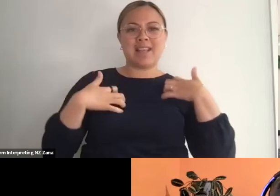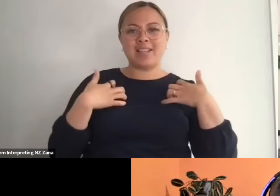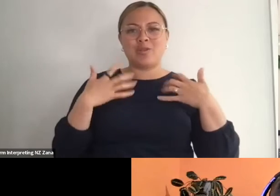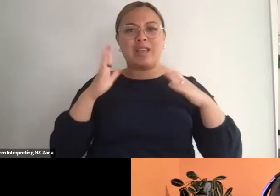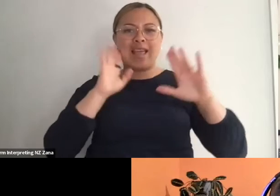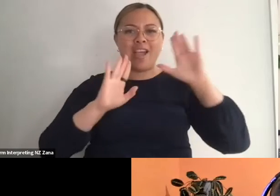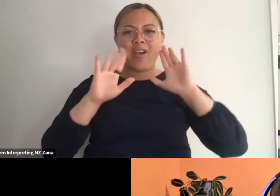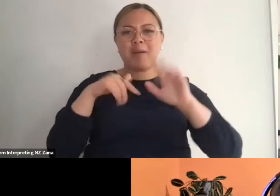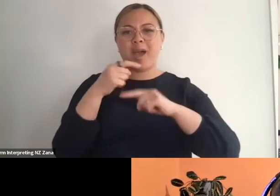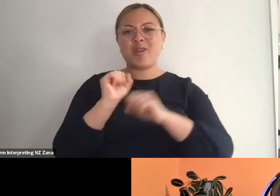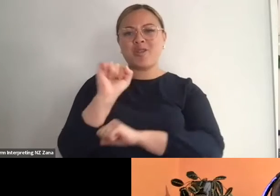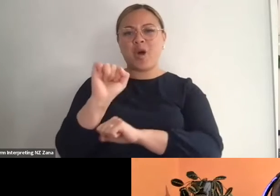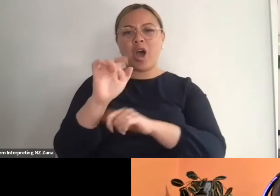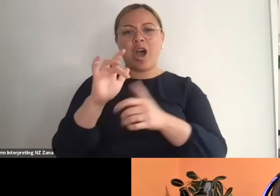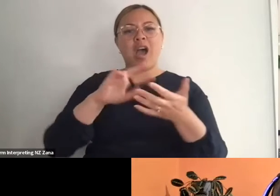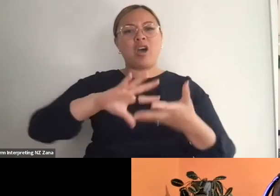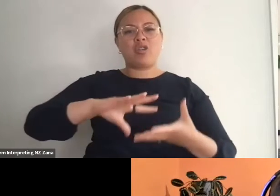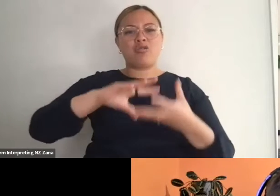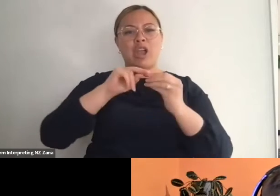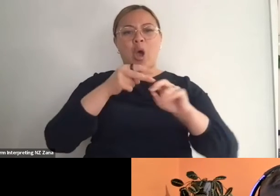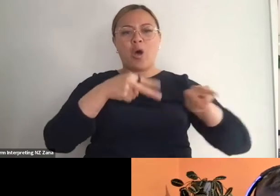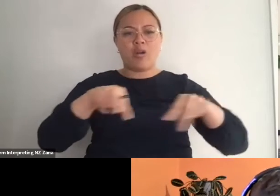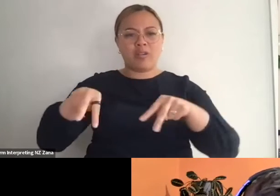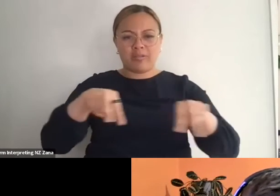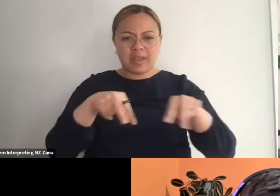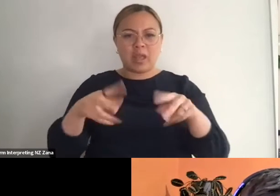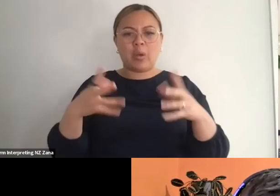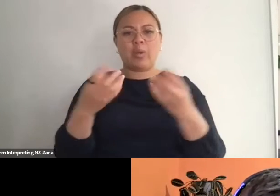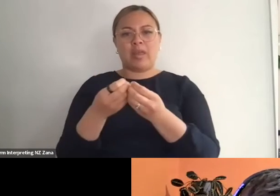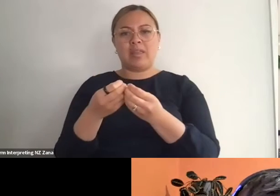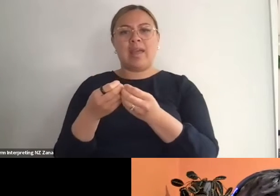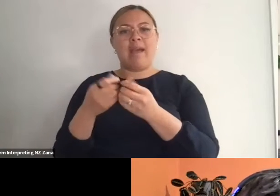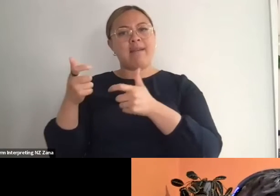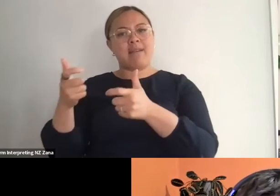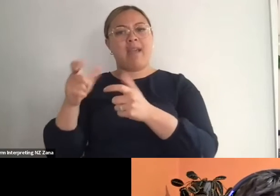Care and all the exciting things that you're doing, so I'll now pass it to you.